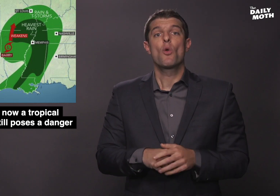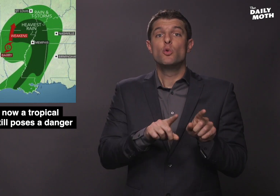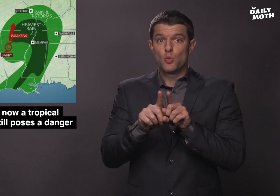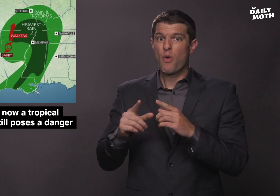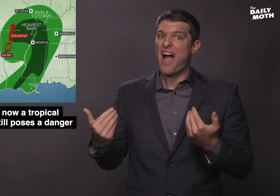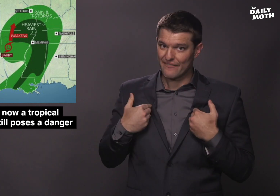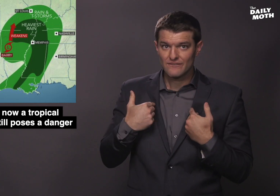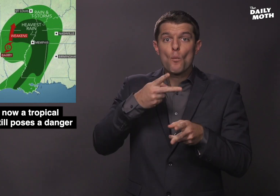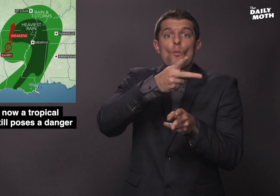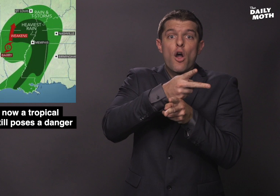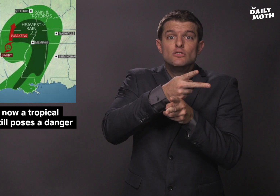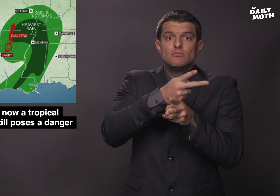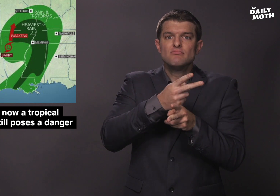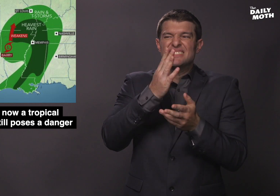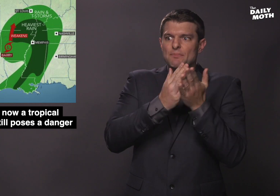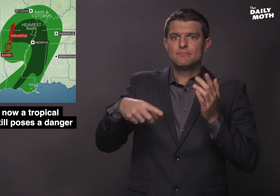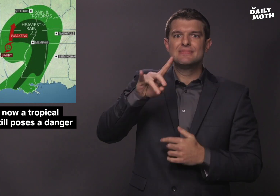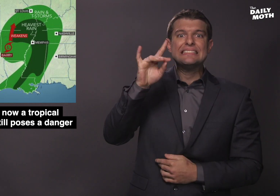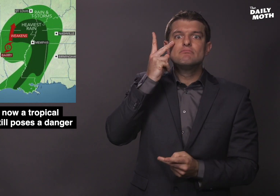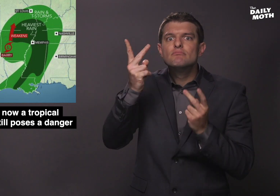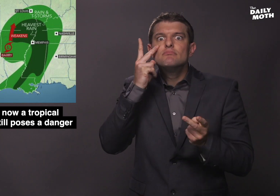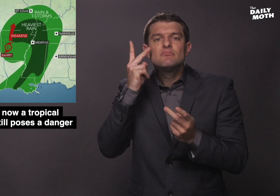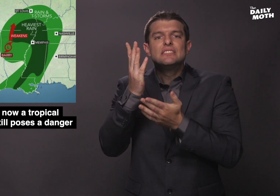There is a watch, with several warnings,